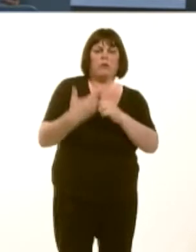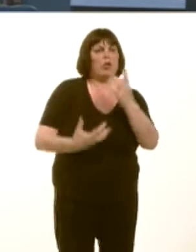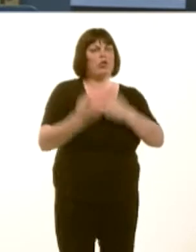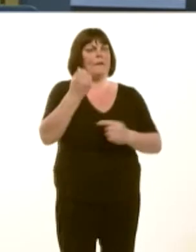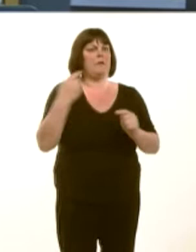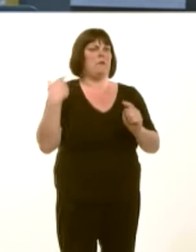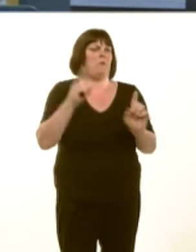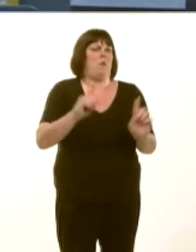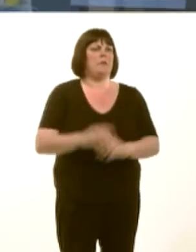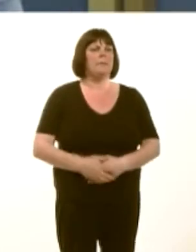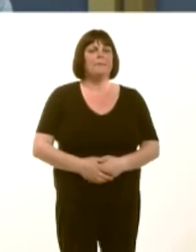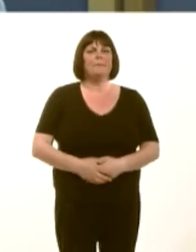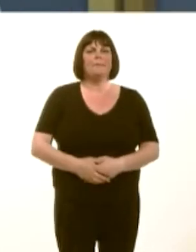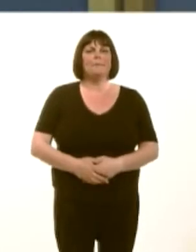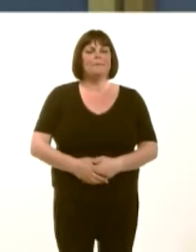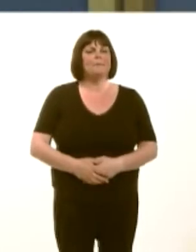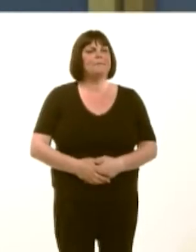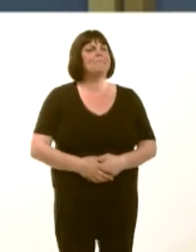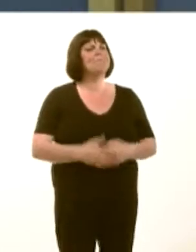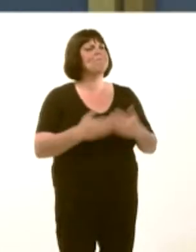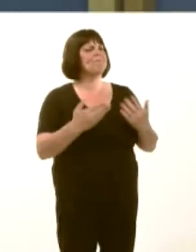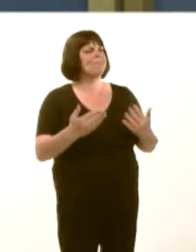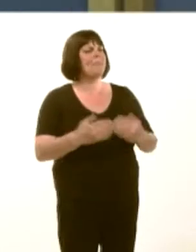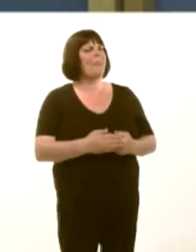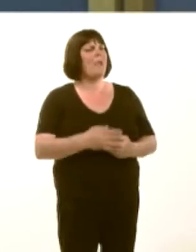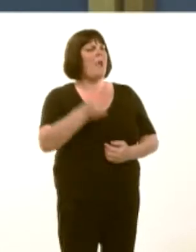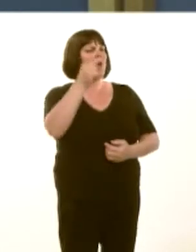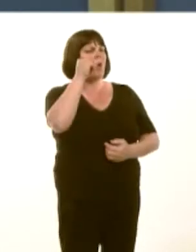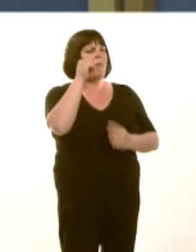Jenny Rathbone: Some of the lessons that were learnt by the environment committee during